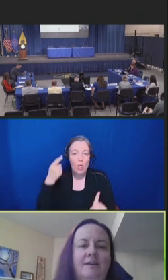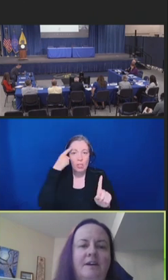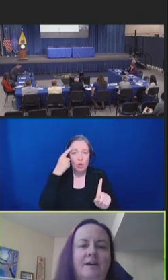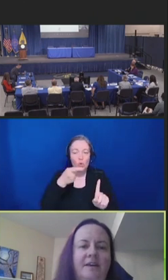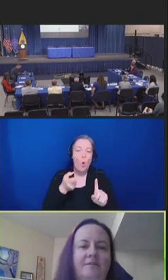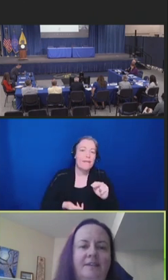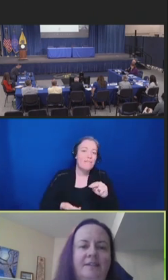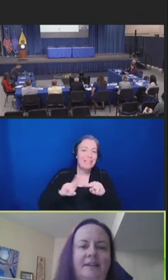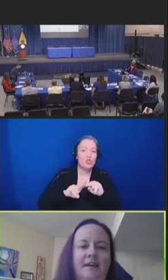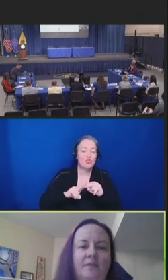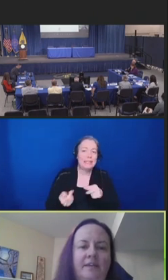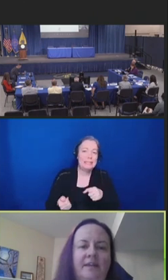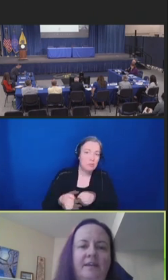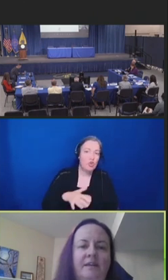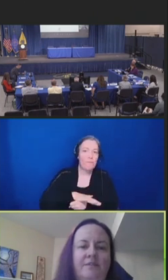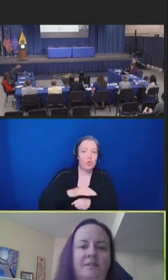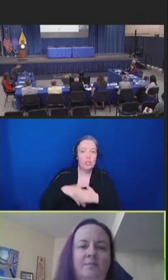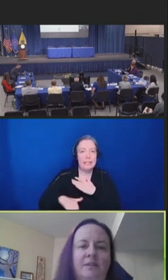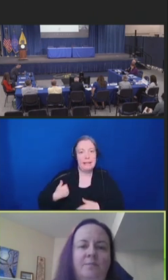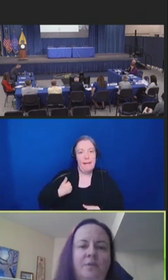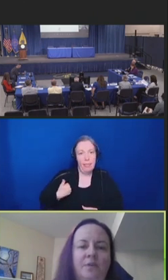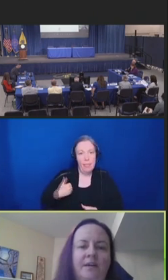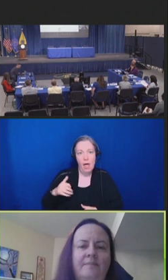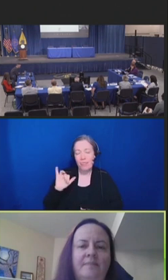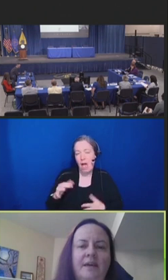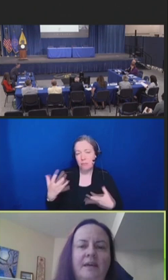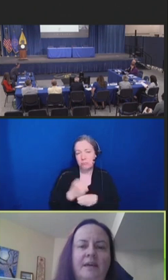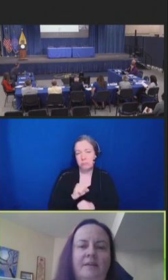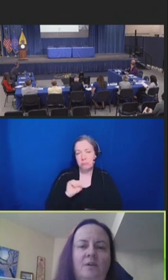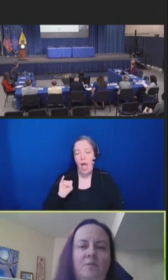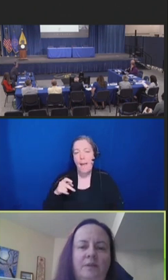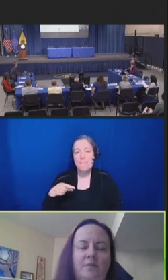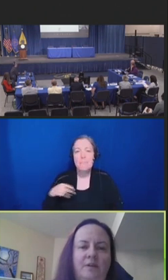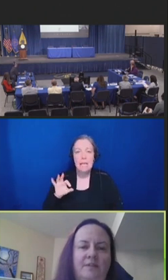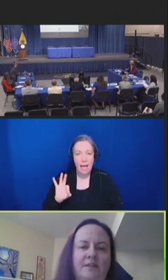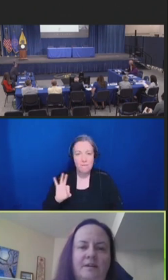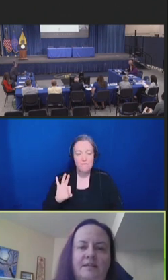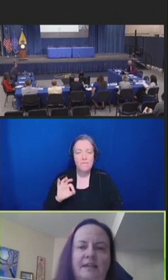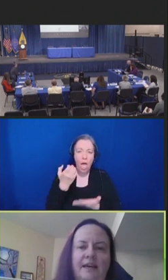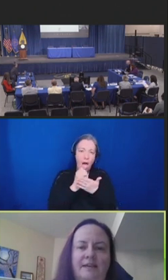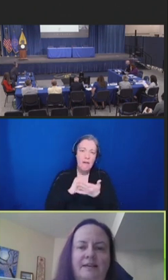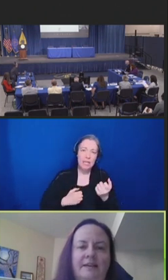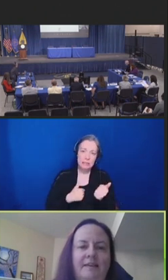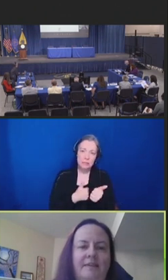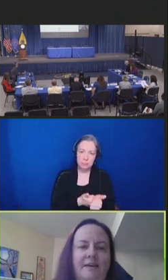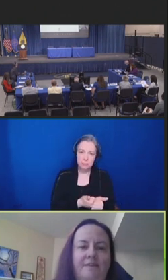The IPF is an equity and evidence-based program and the only one of its kind in Canada that